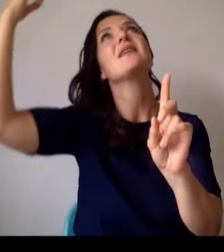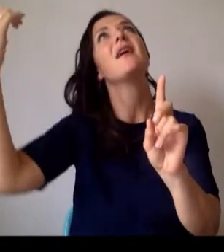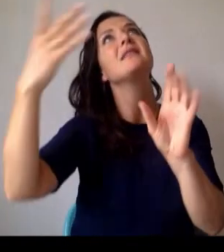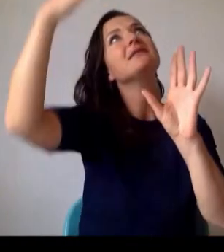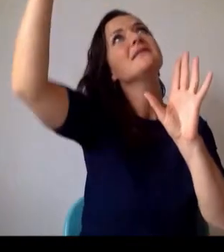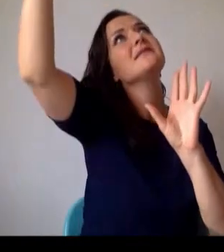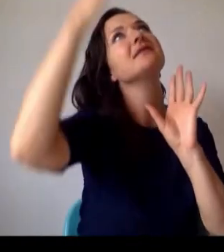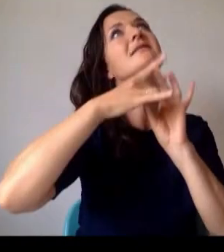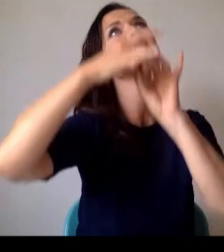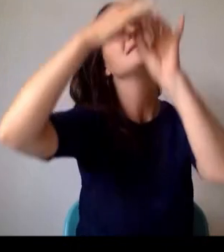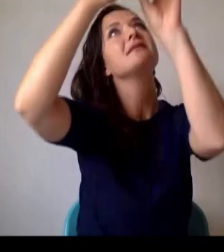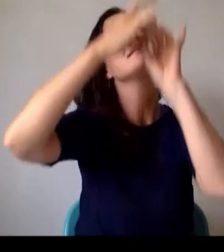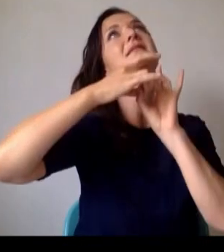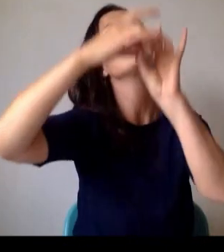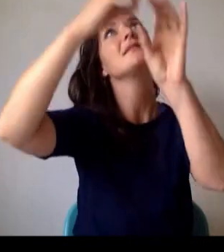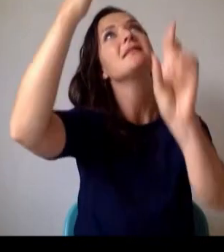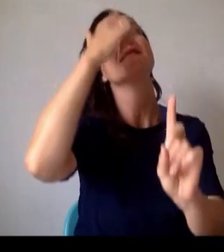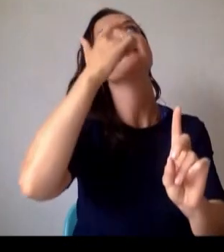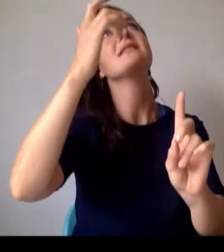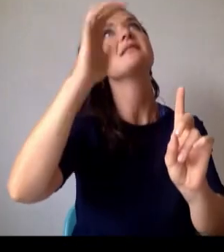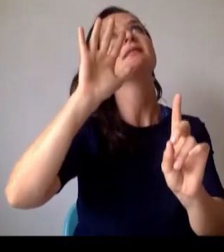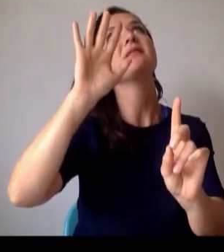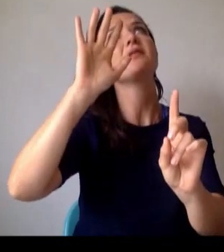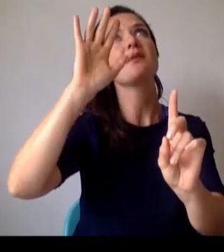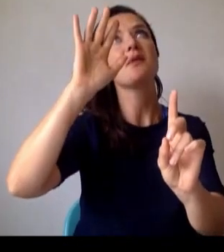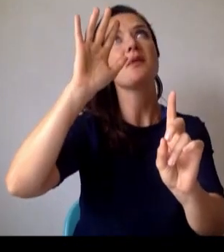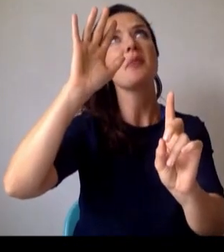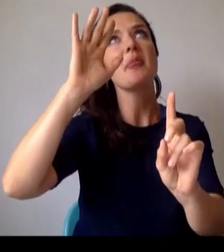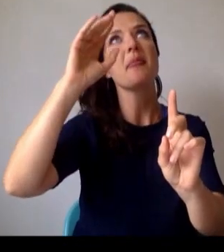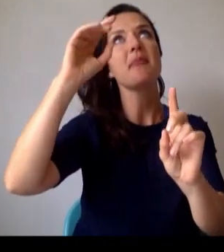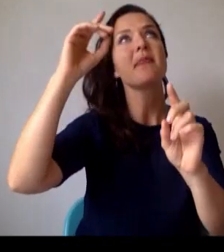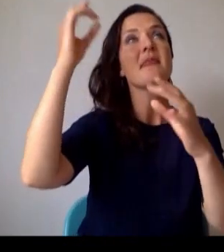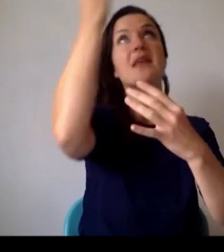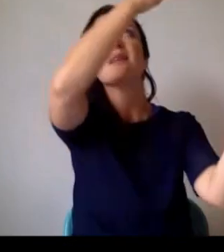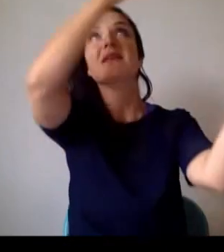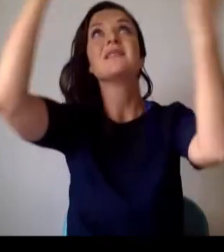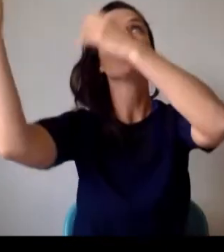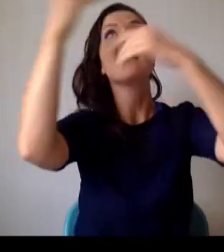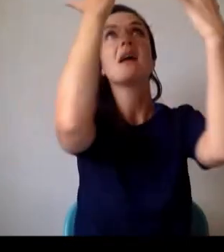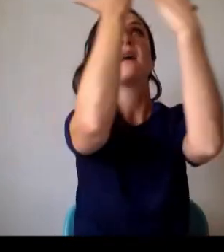They come and go of their own free will